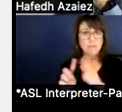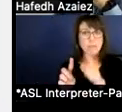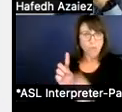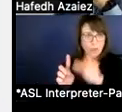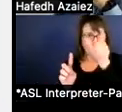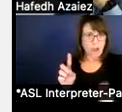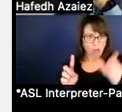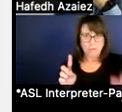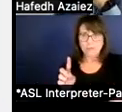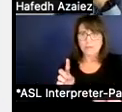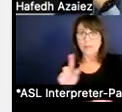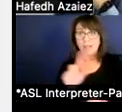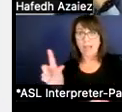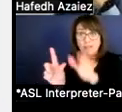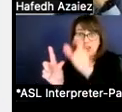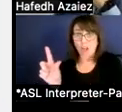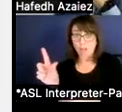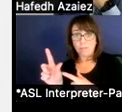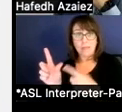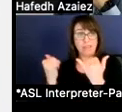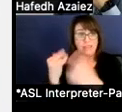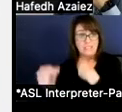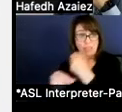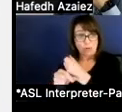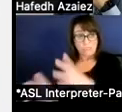The column on the left is this year's adopted budget.